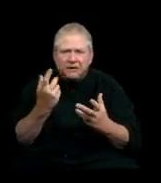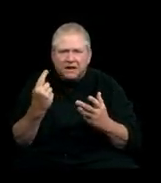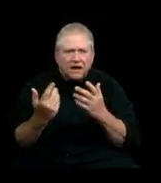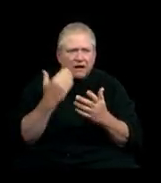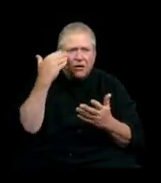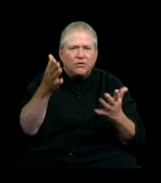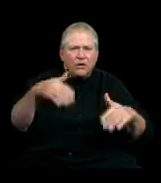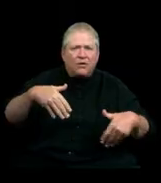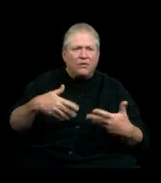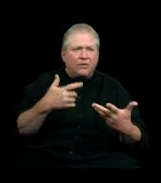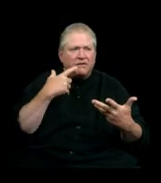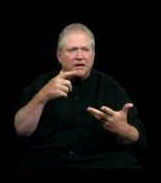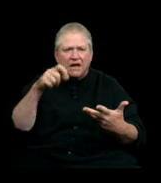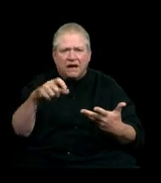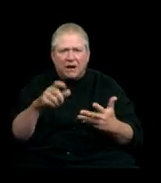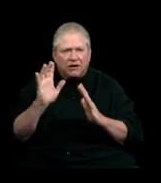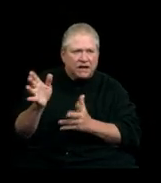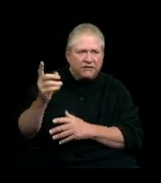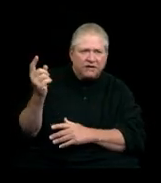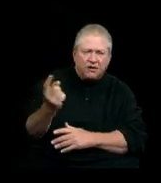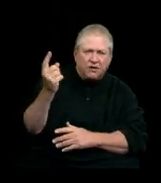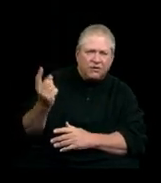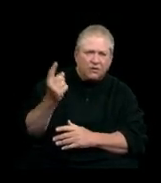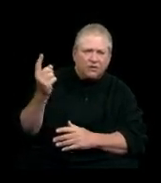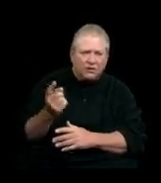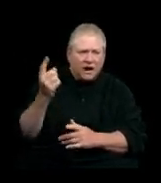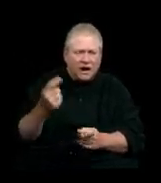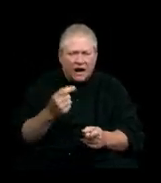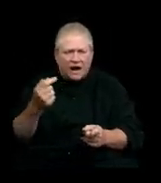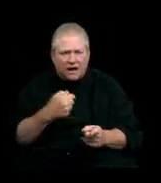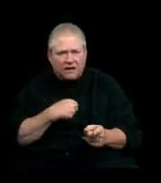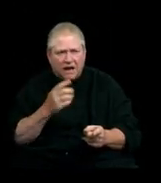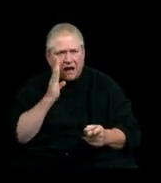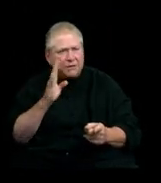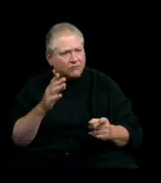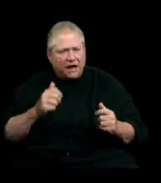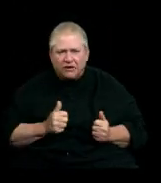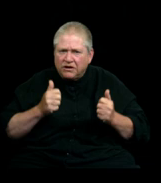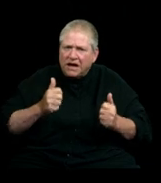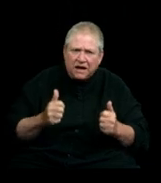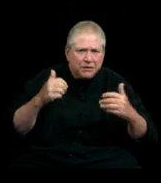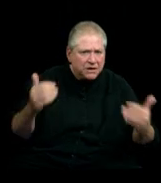Oh, you better leave it alone and you know I, I rather get up and go